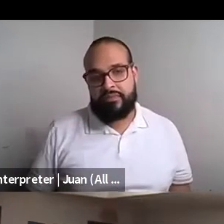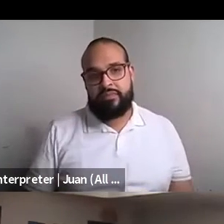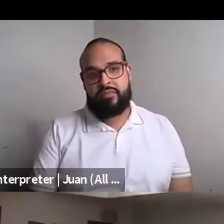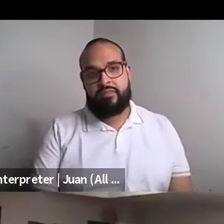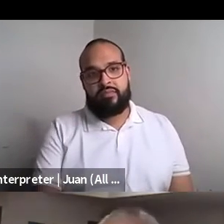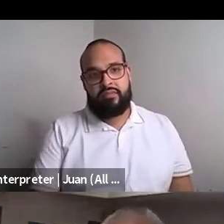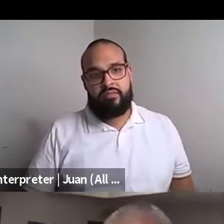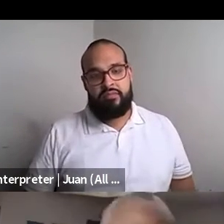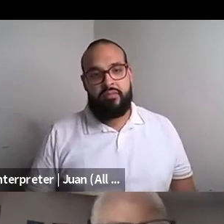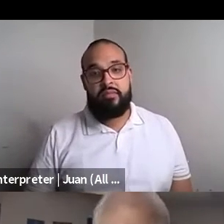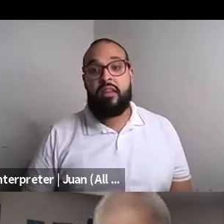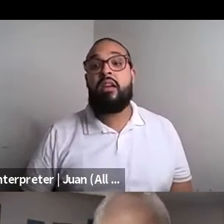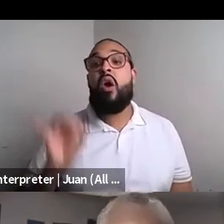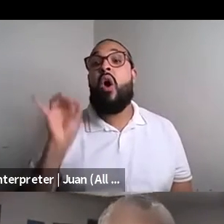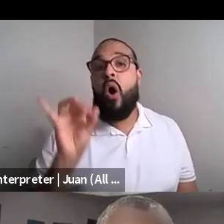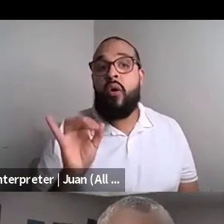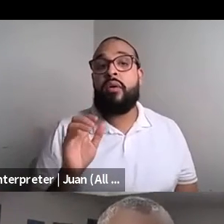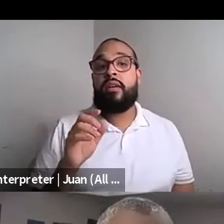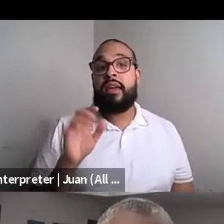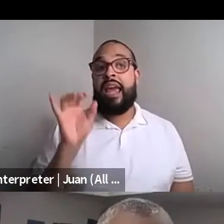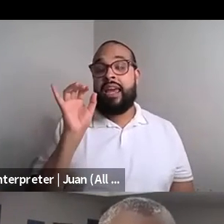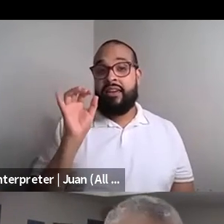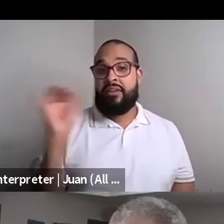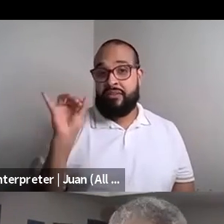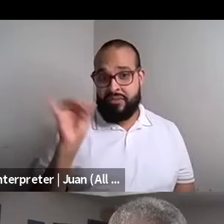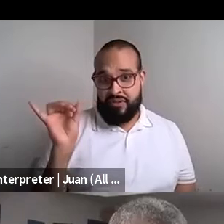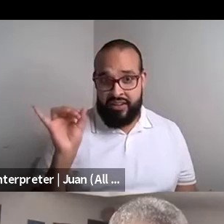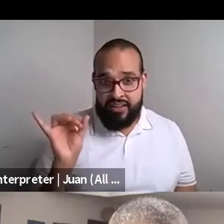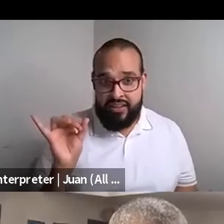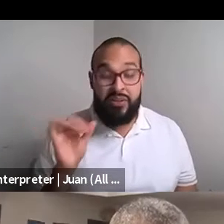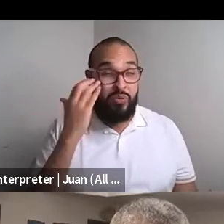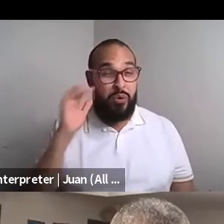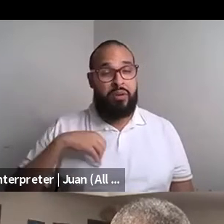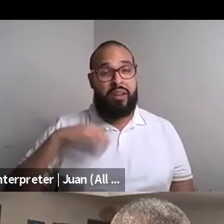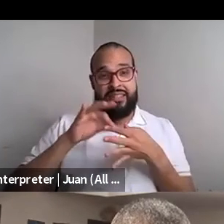Kokumo: Thank you. Oh, and that's that face. I was making. Absolutely. Since we're talking about this since 2014 I got gang rapes